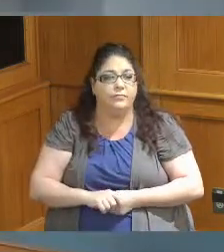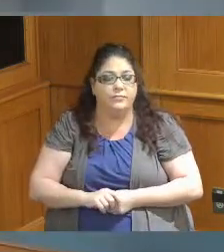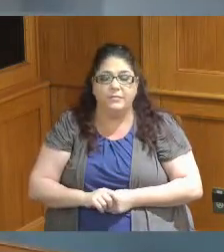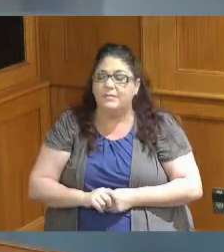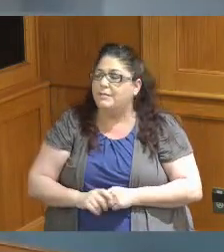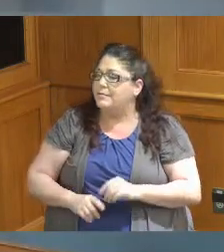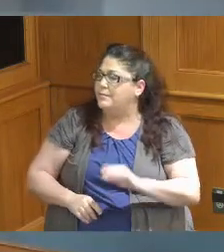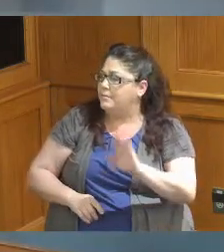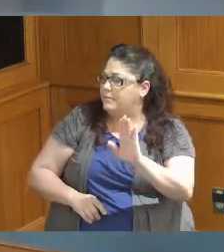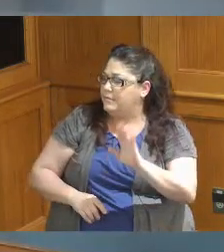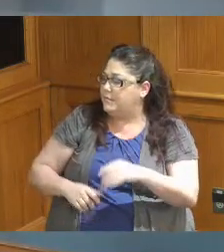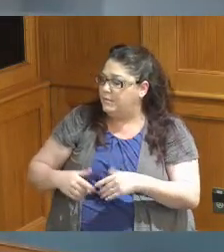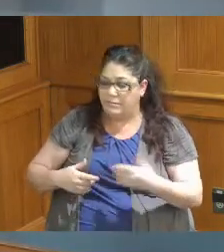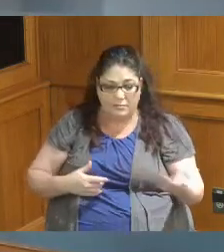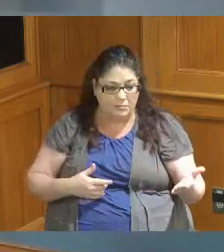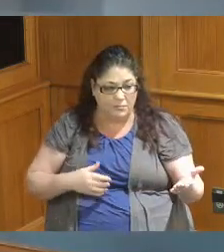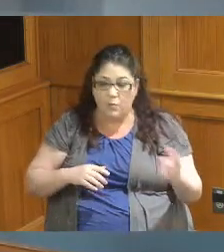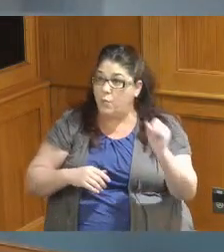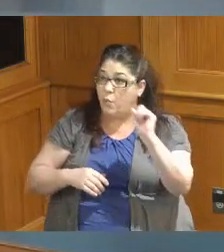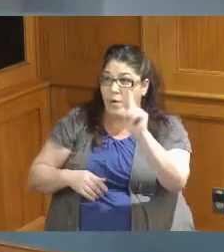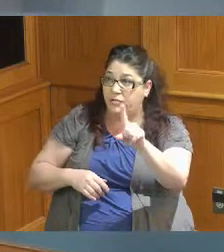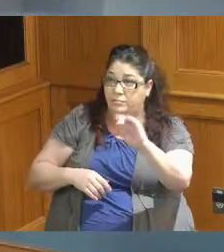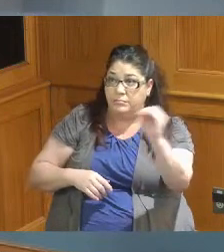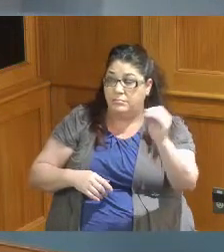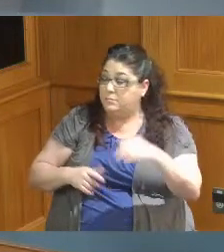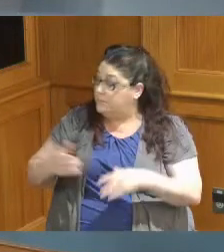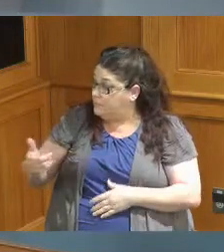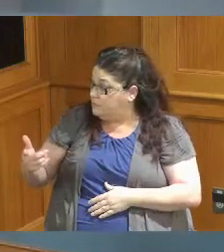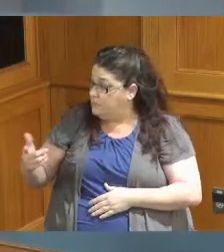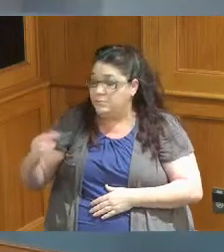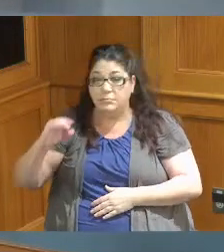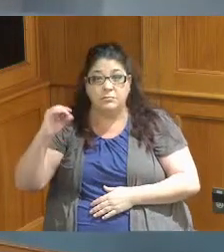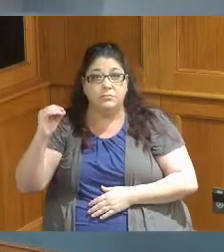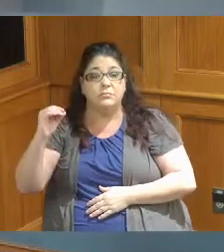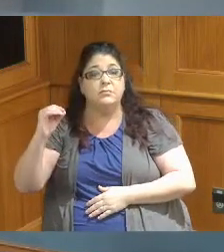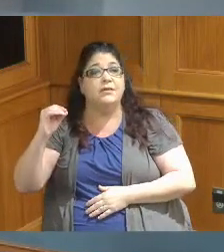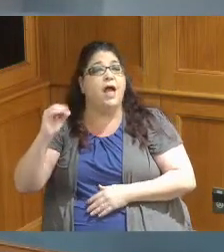Vice President your question Commissioner about savings was what